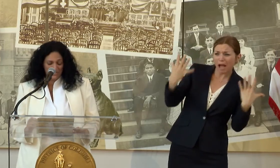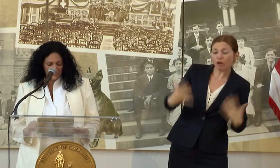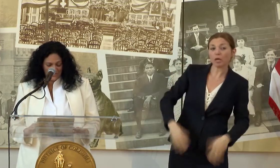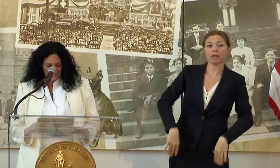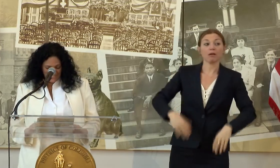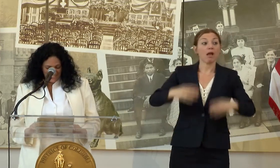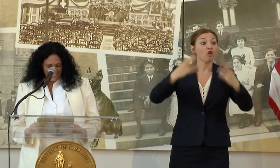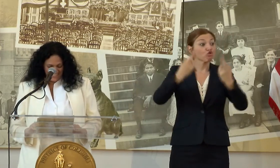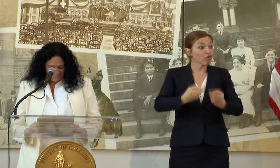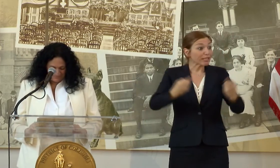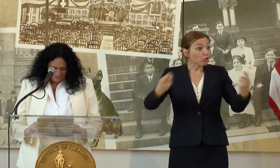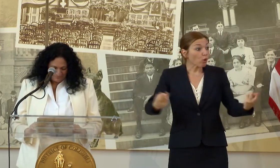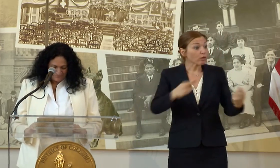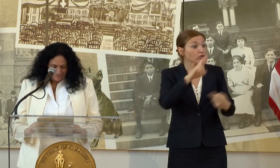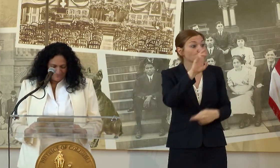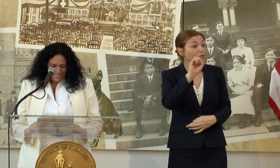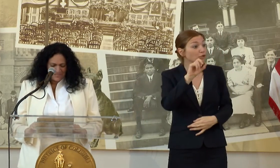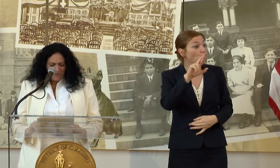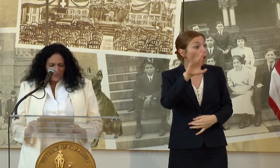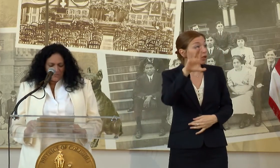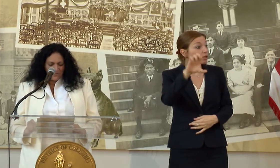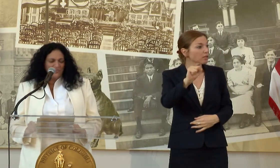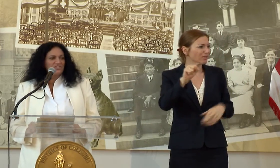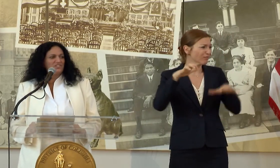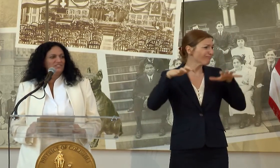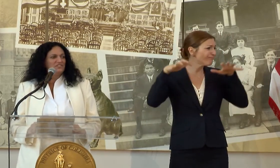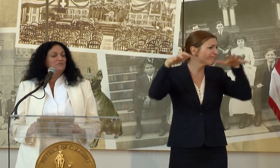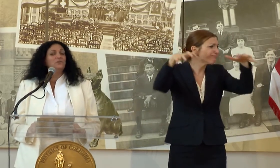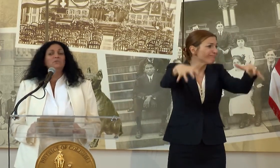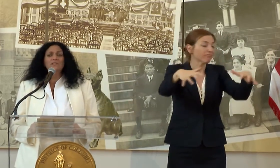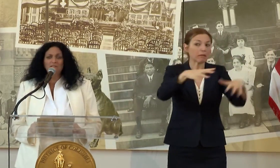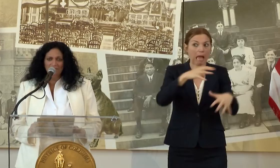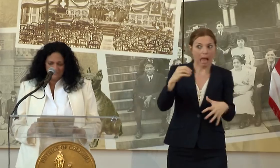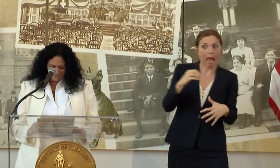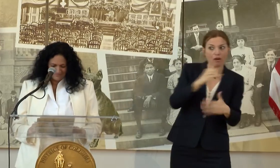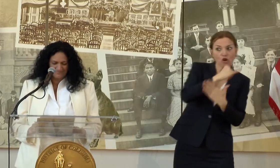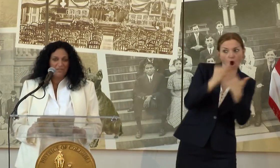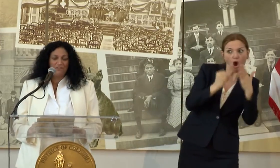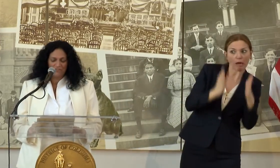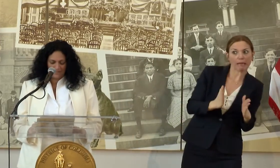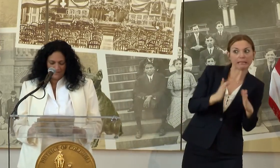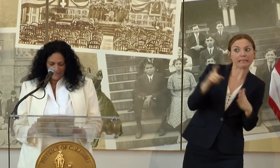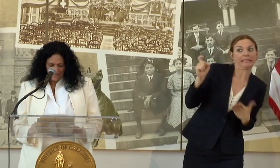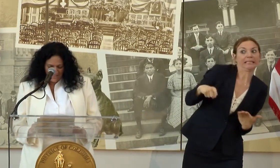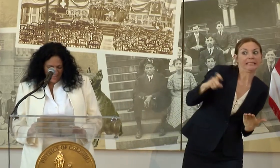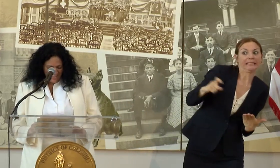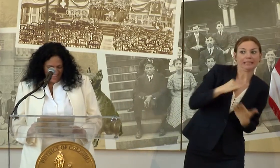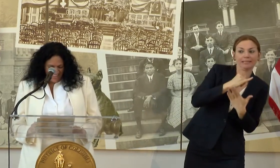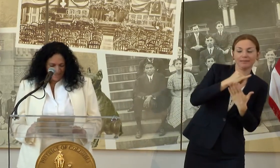RESOURCES, ITS BOLD APPROACH TO FOOD, MY FAVORITE THING, AND